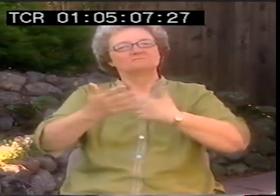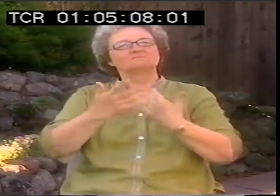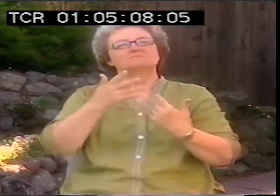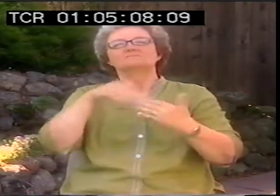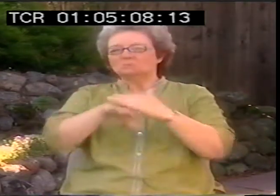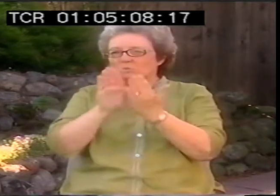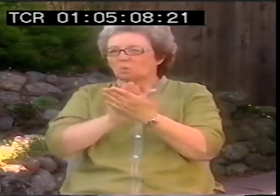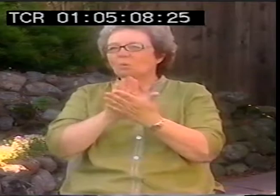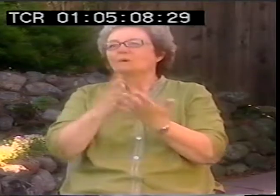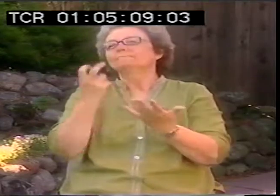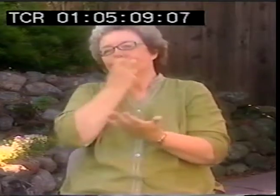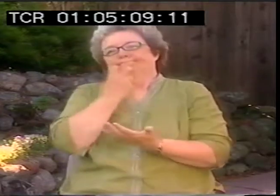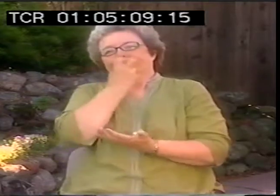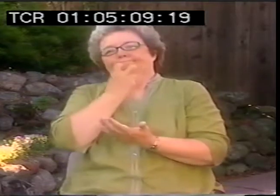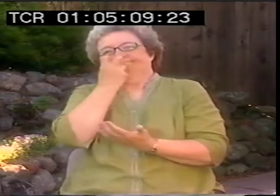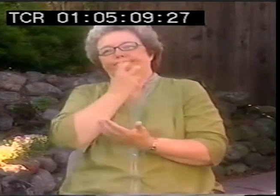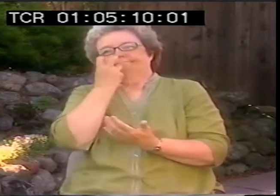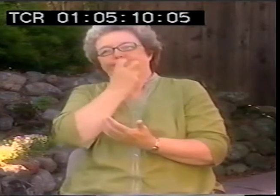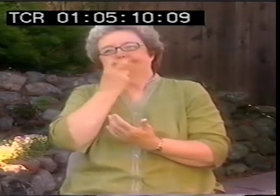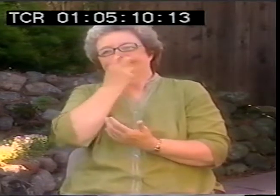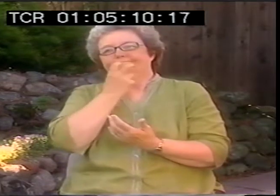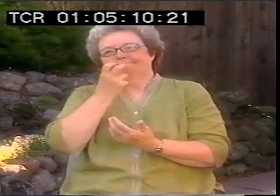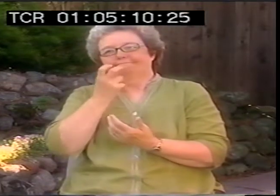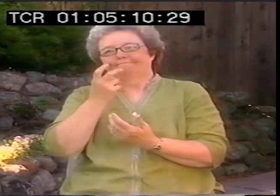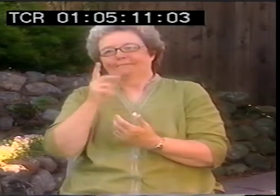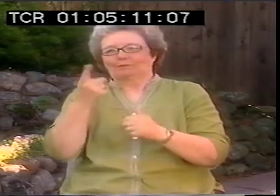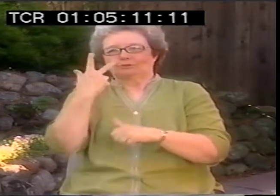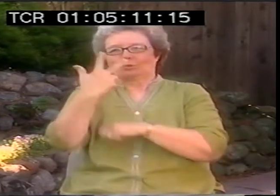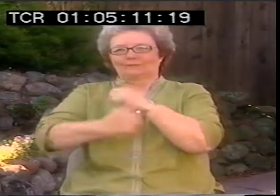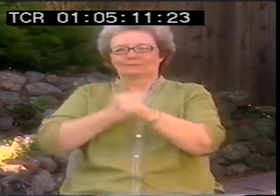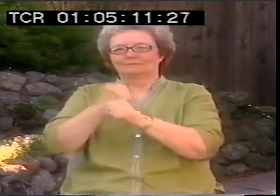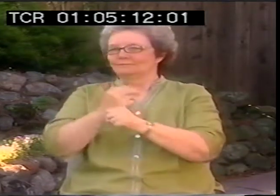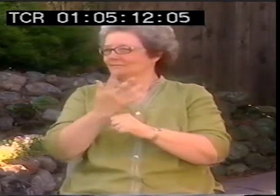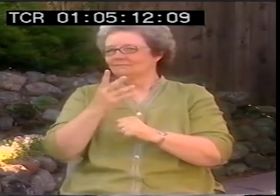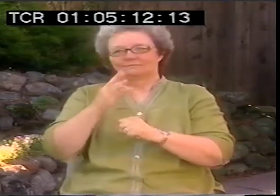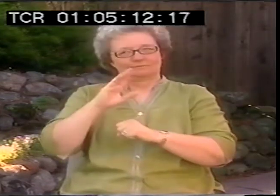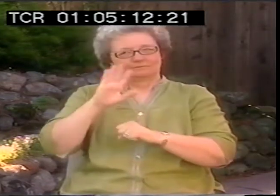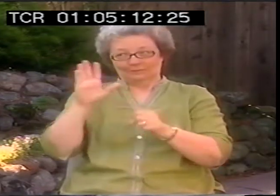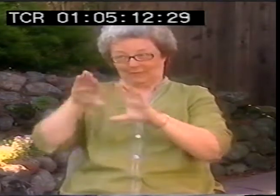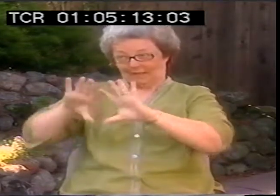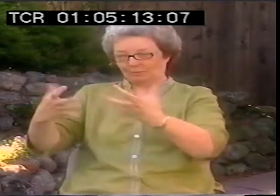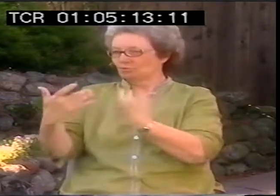went into school. When I did go into school, it was an oral sort of teaching paradigm.